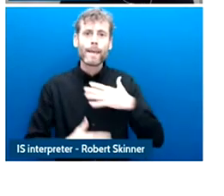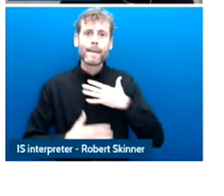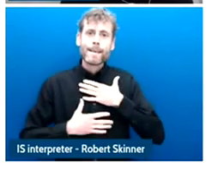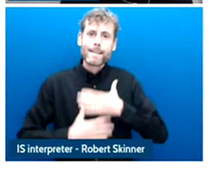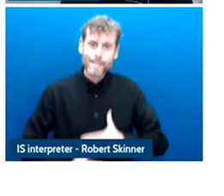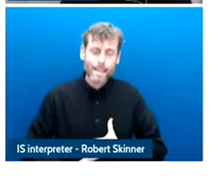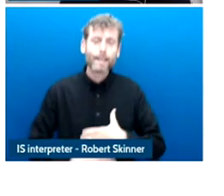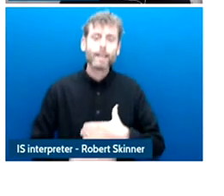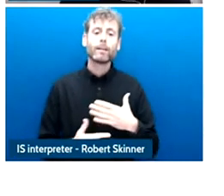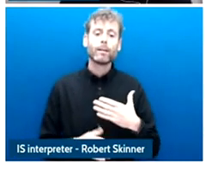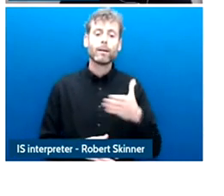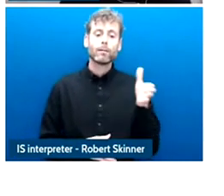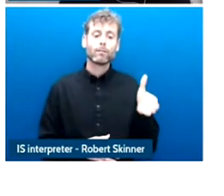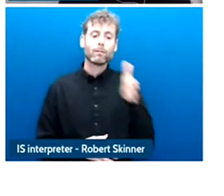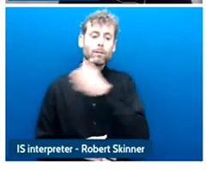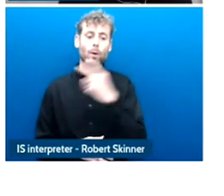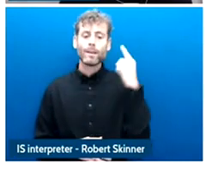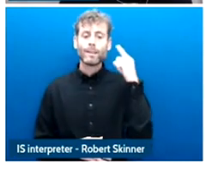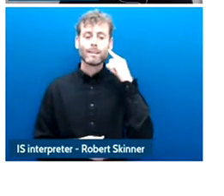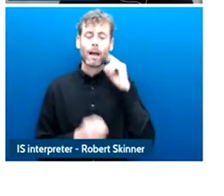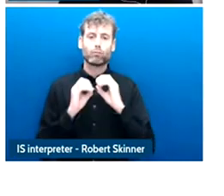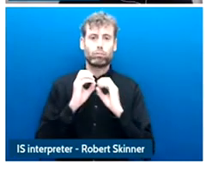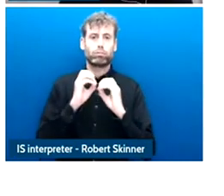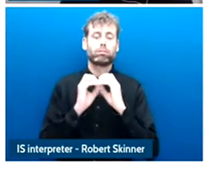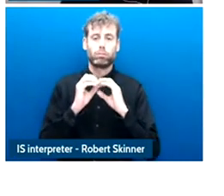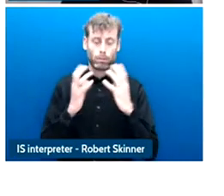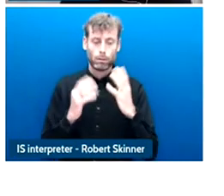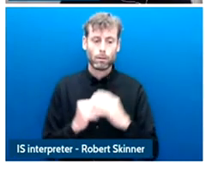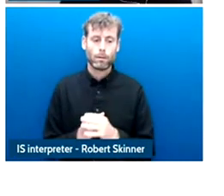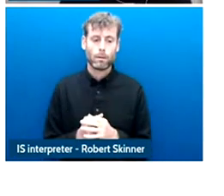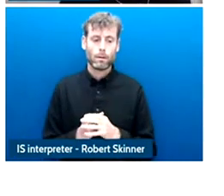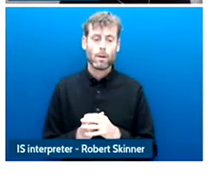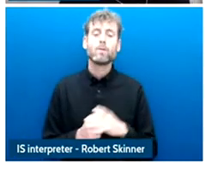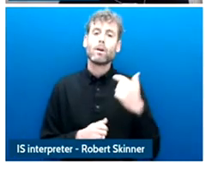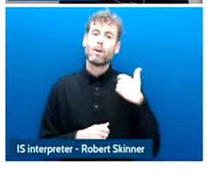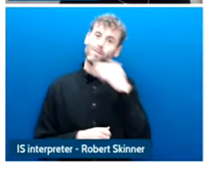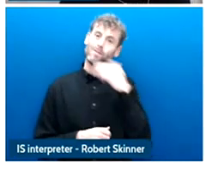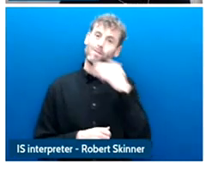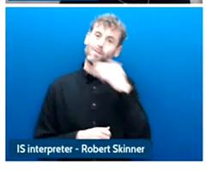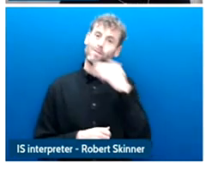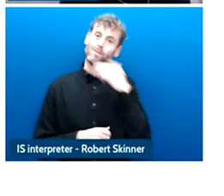centre in collaboration at IT U to ask this question what young people would